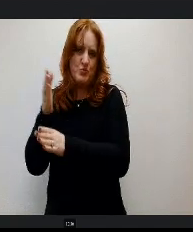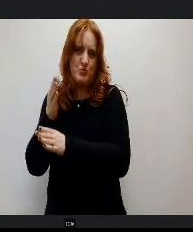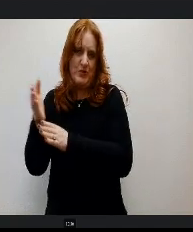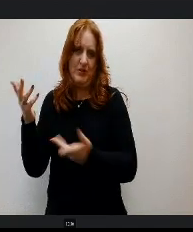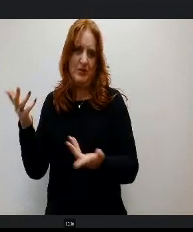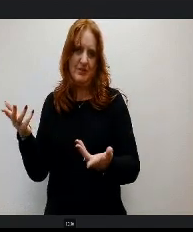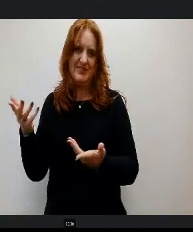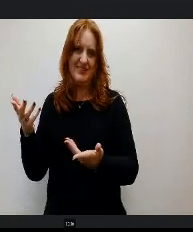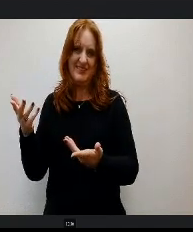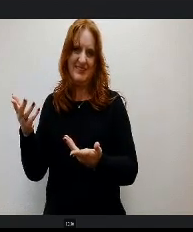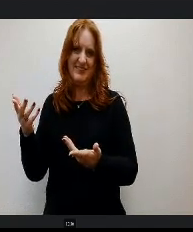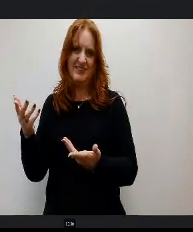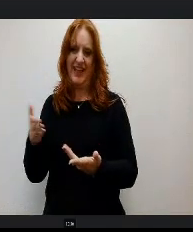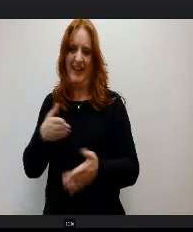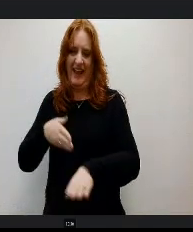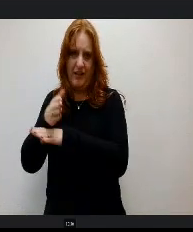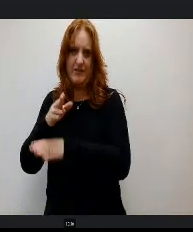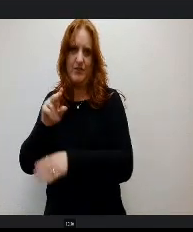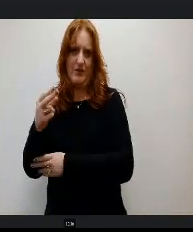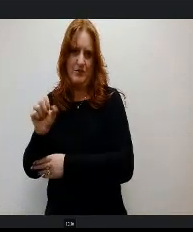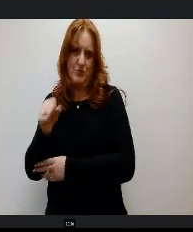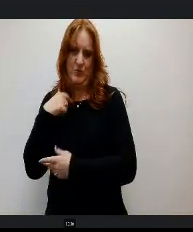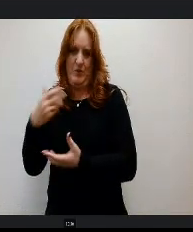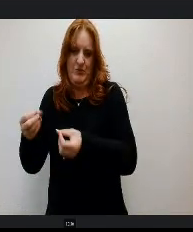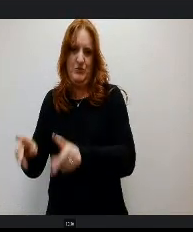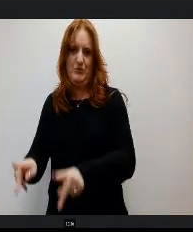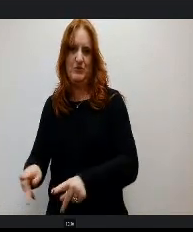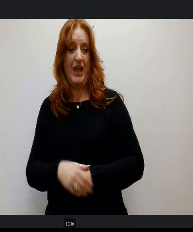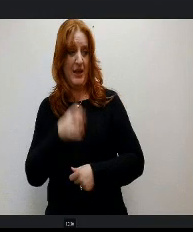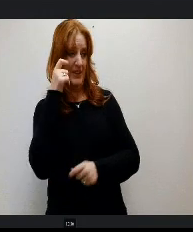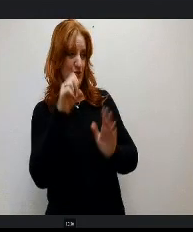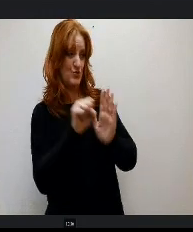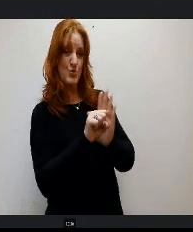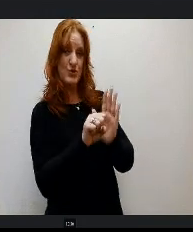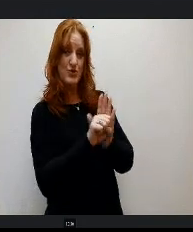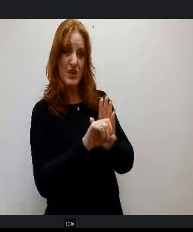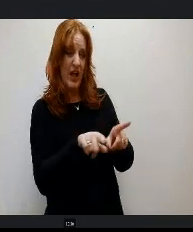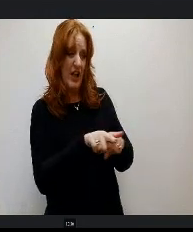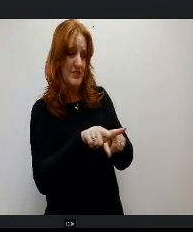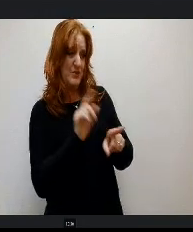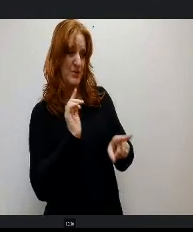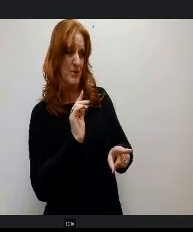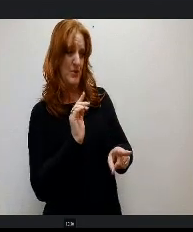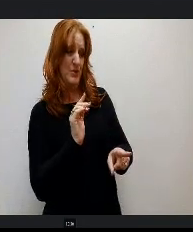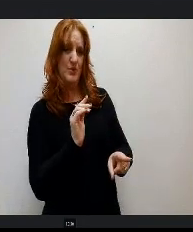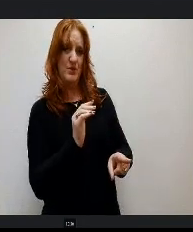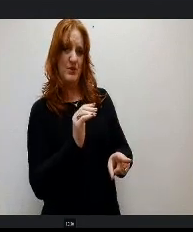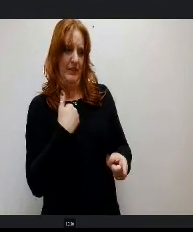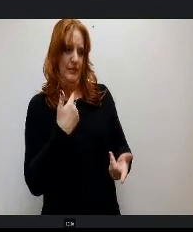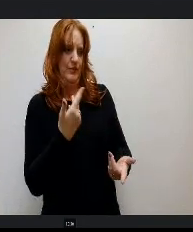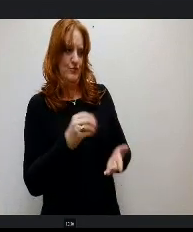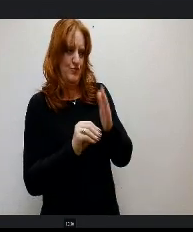opportunities. And because schoology is something that even our students at elementary level are using, is it possible